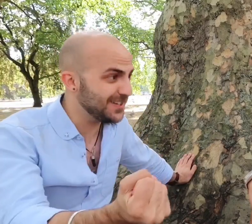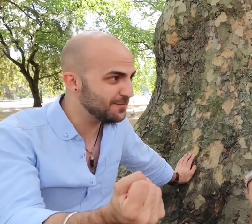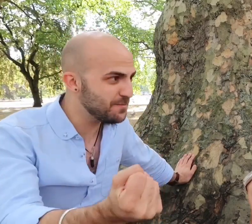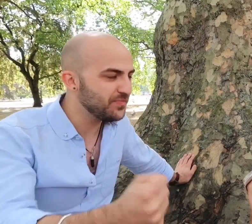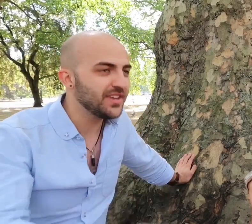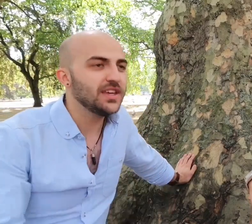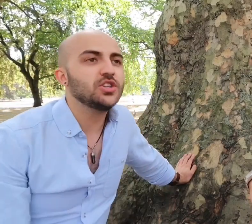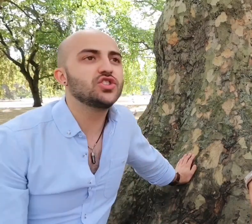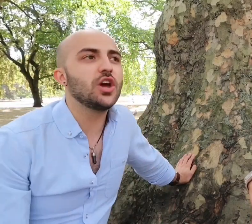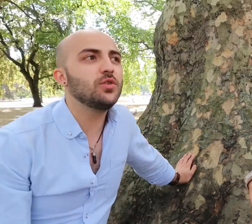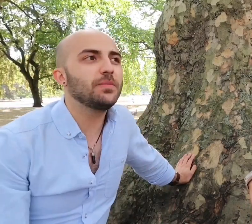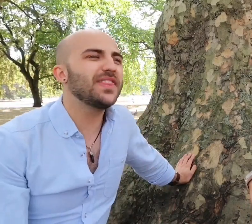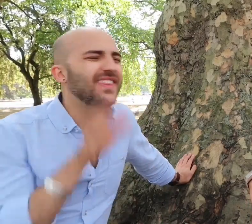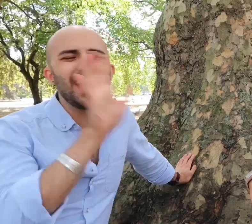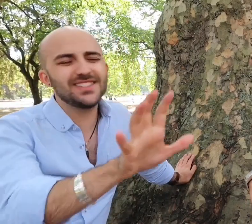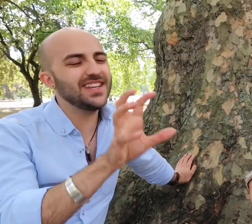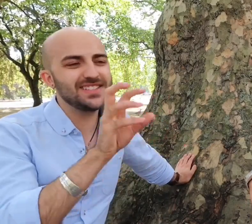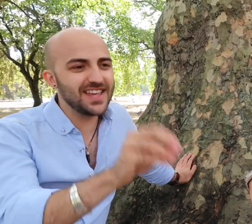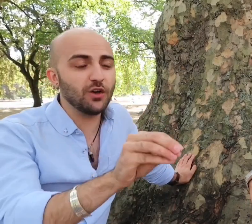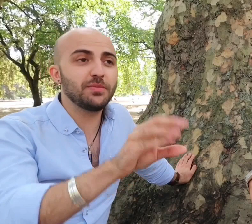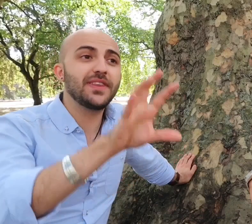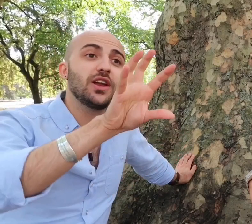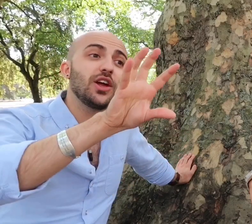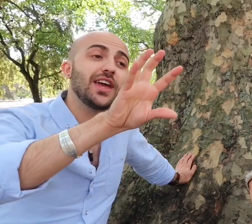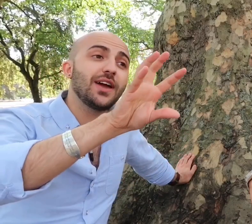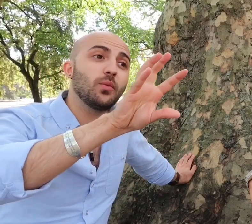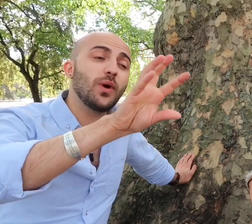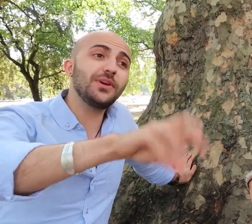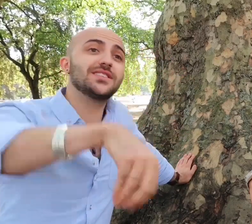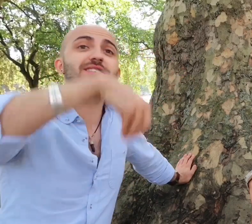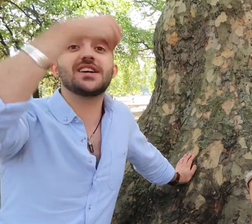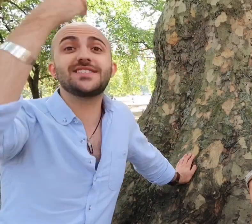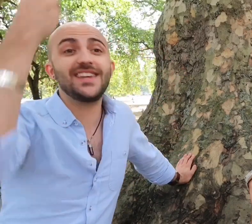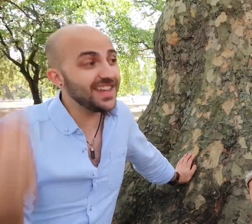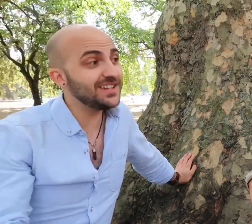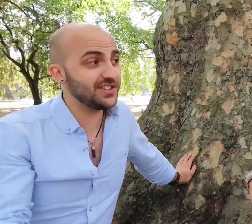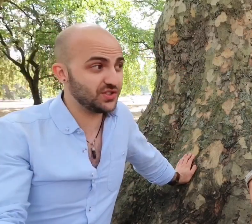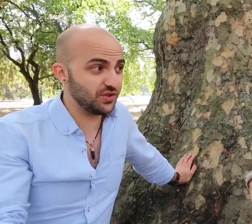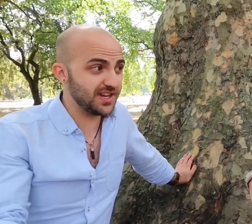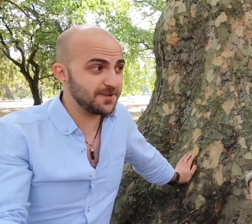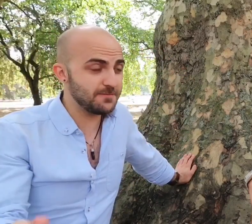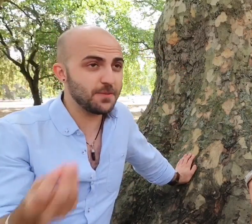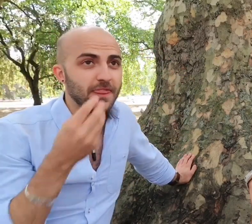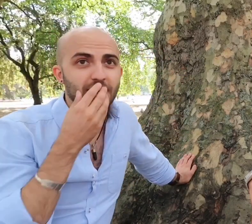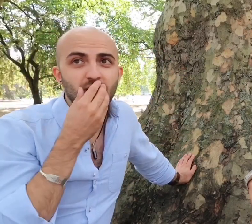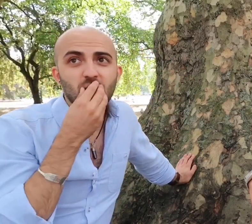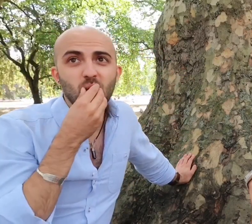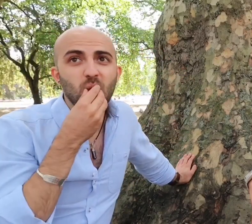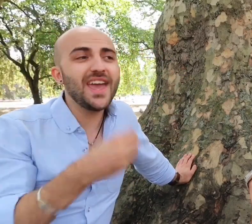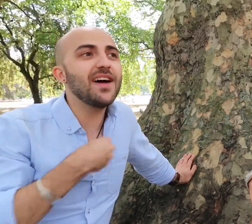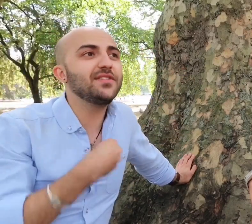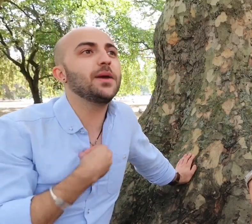so but that's in itself but then when we discuss the industry ,we have the